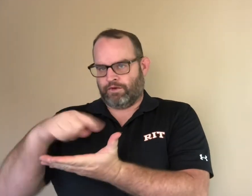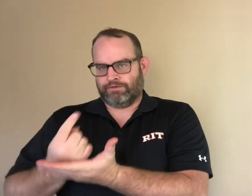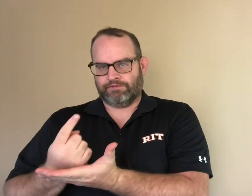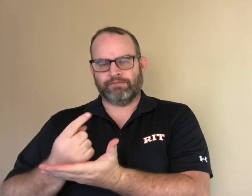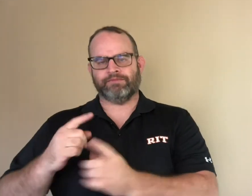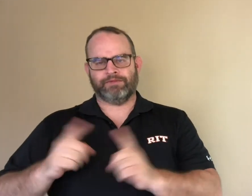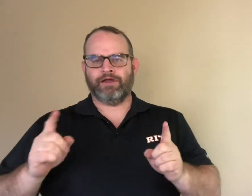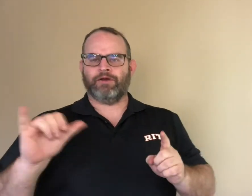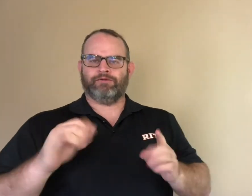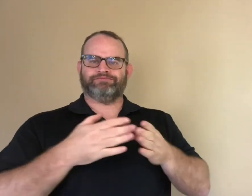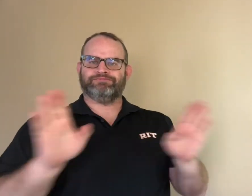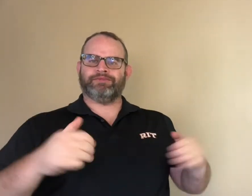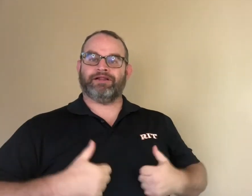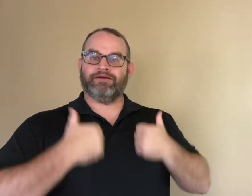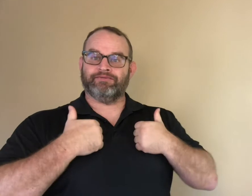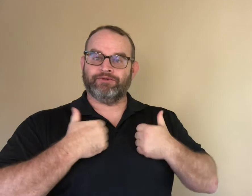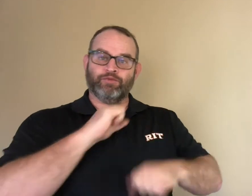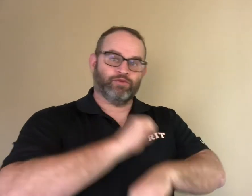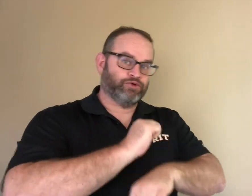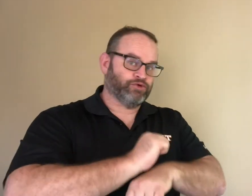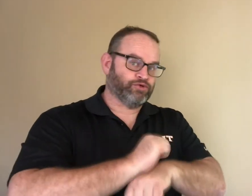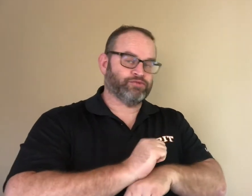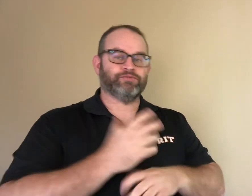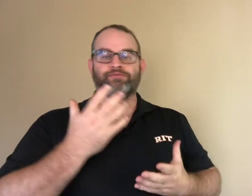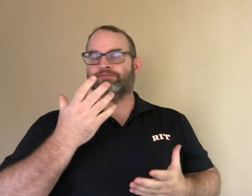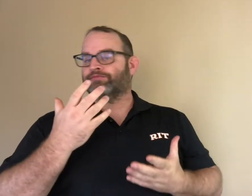not only in education but also in life, such as work and daily activities.